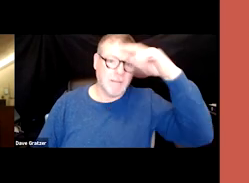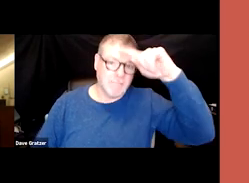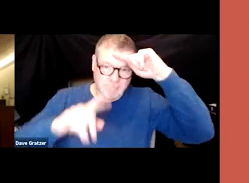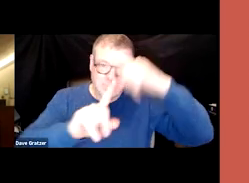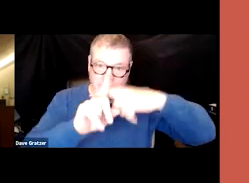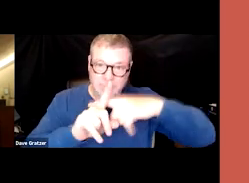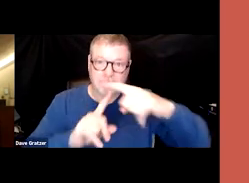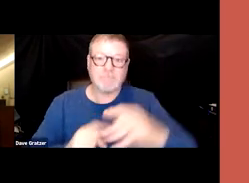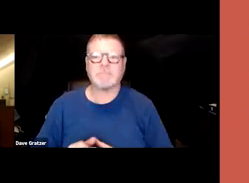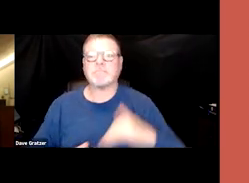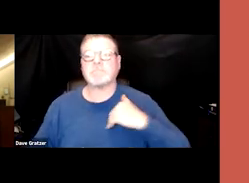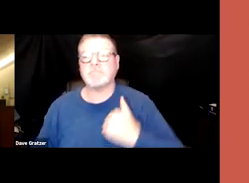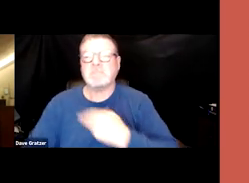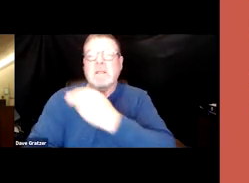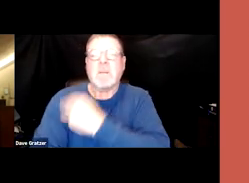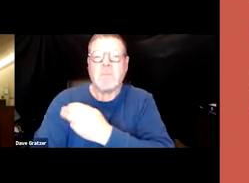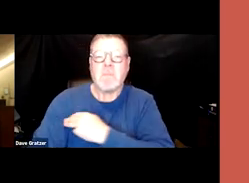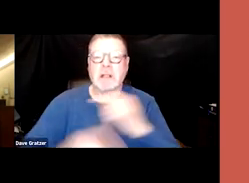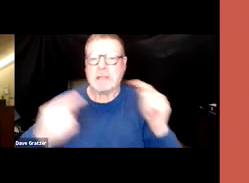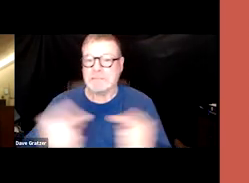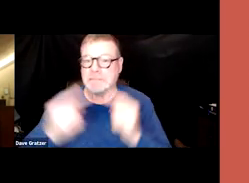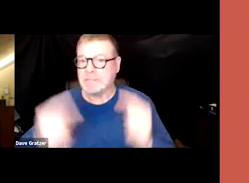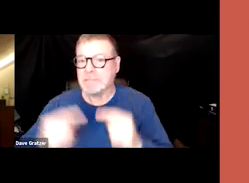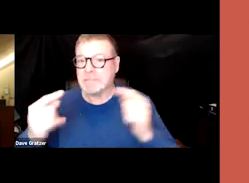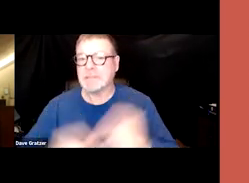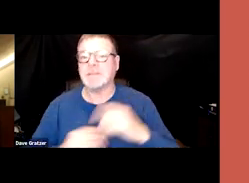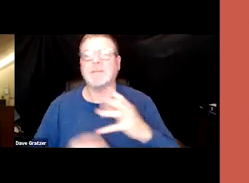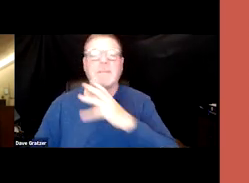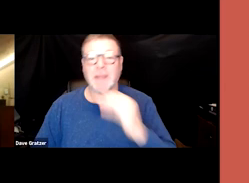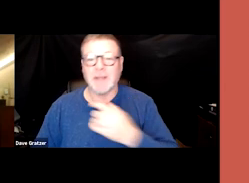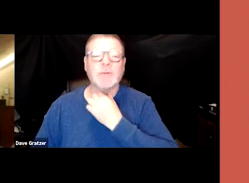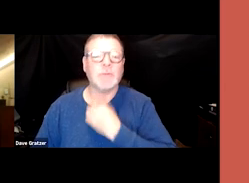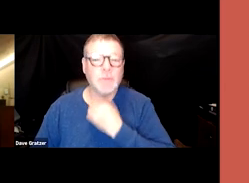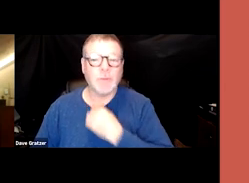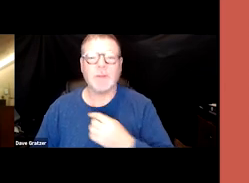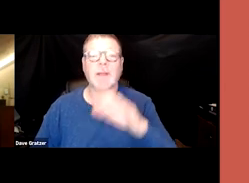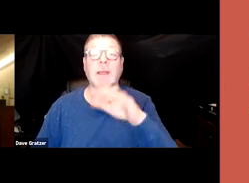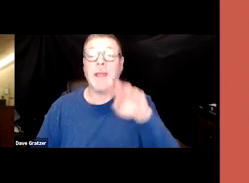Myalgias, is a muscle ache or pain and whenever you see algia it means pain.